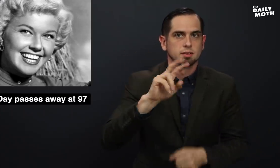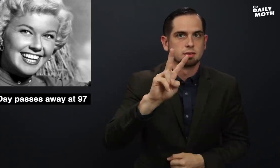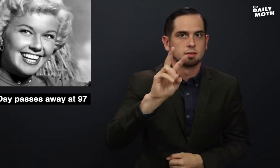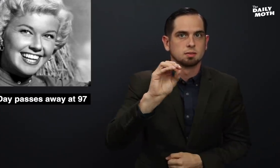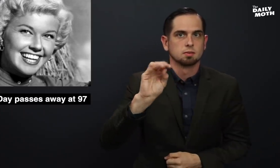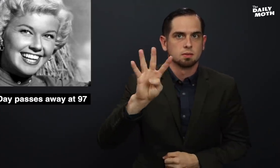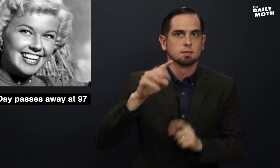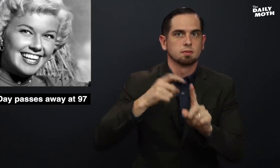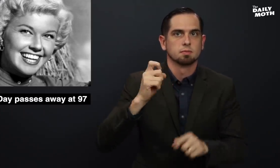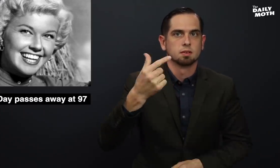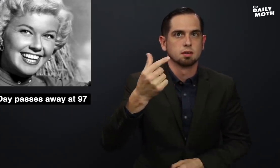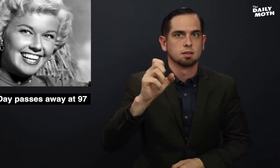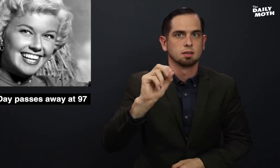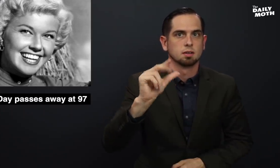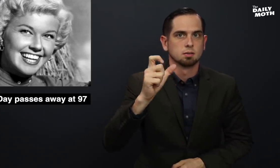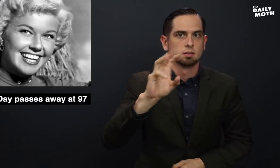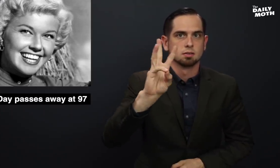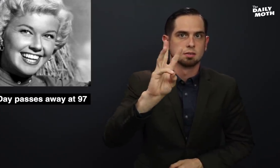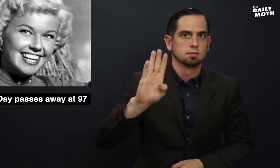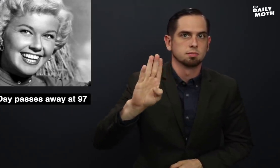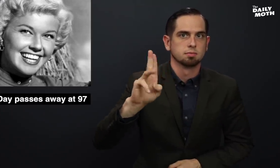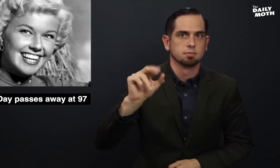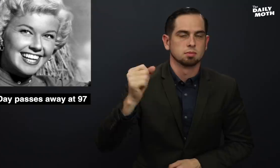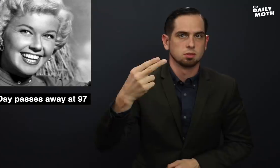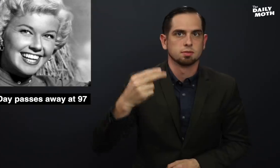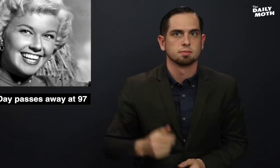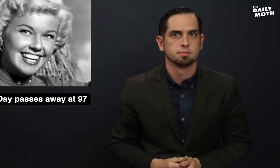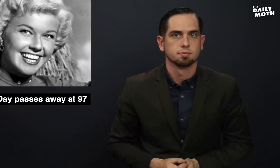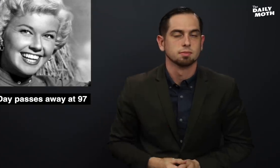in 2004 from George W. Bush.